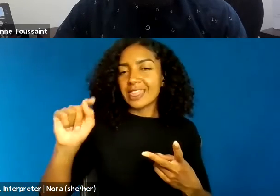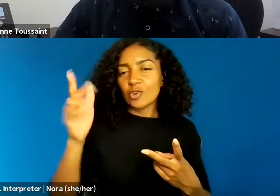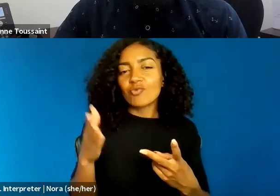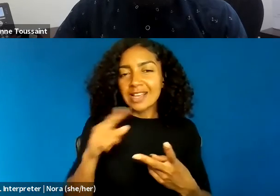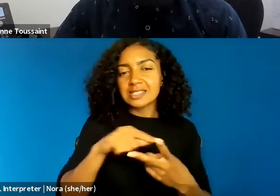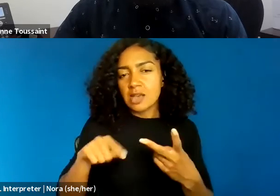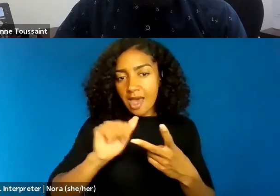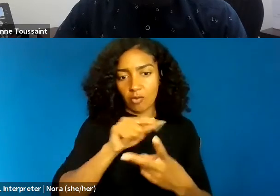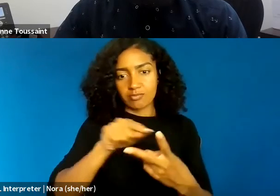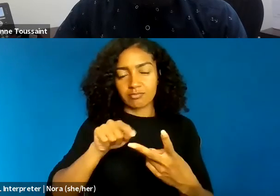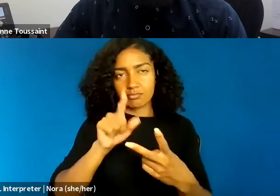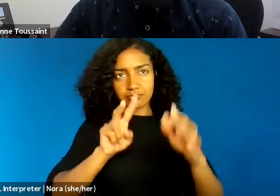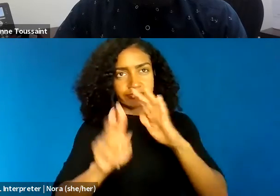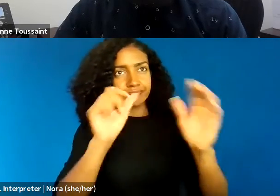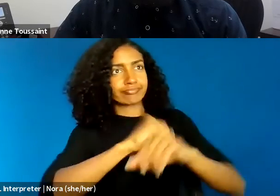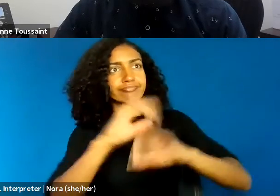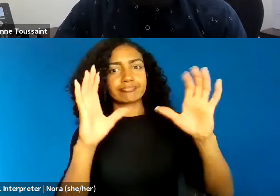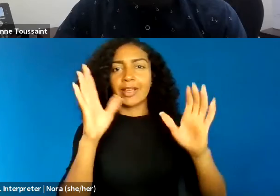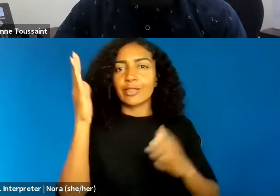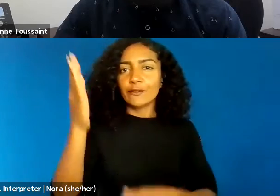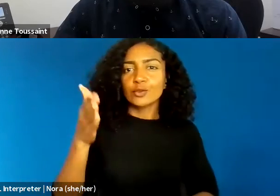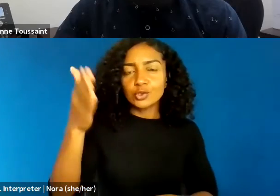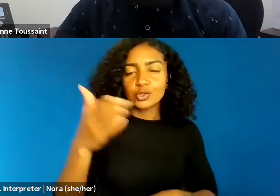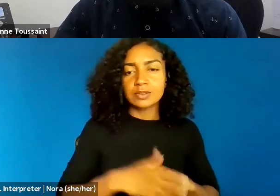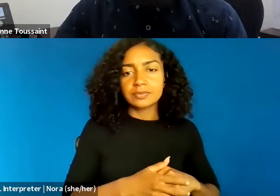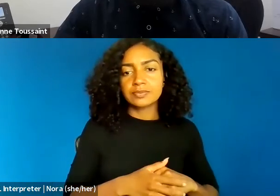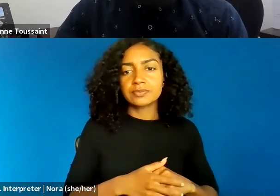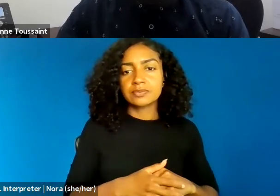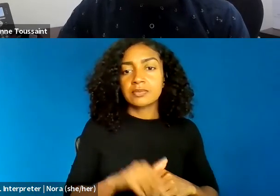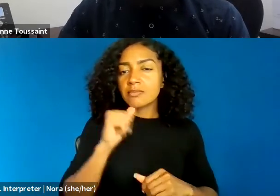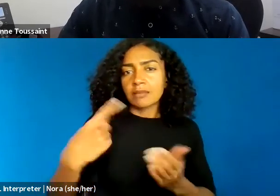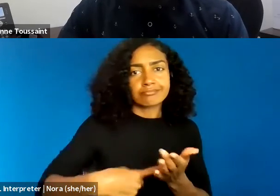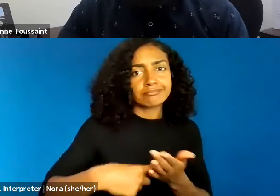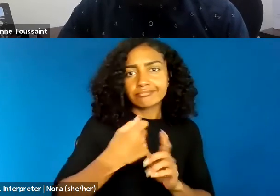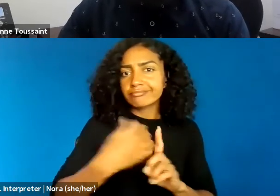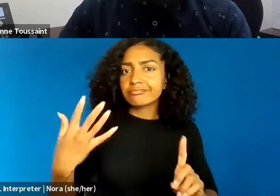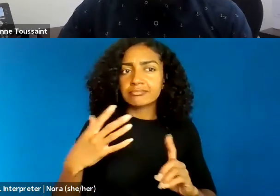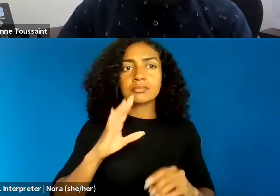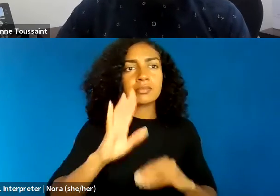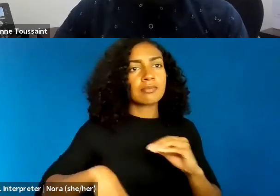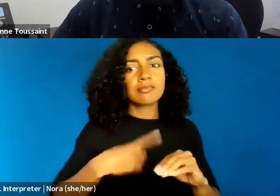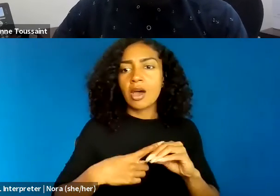I'm not gonna spend a lot of time in my brief time talking about Afrofuturism or critical race theory.